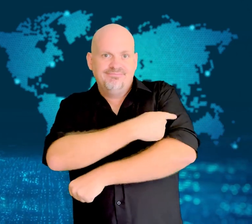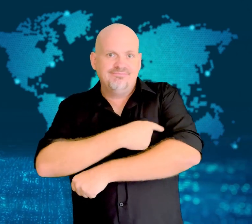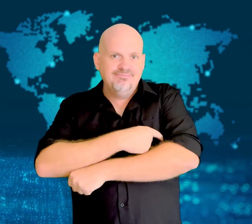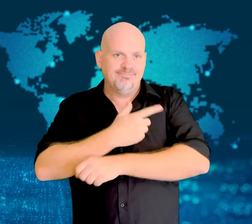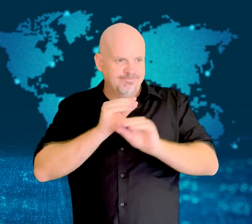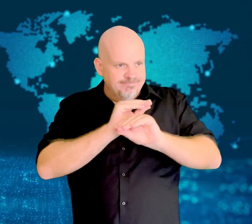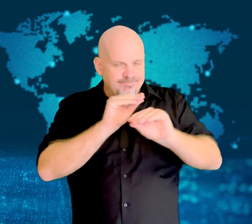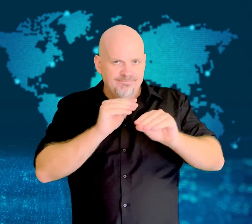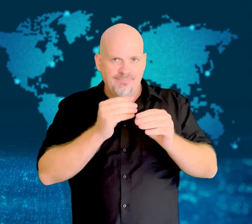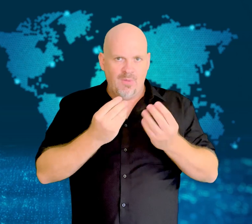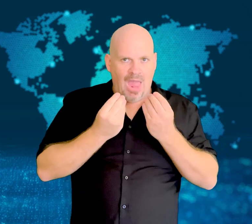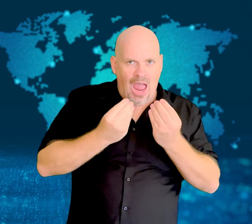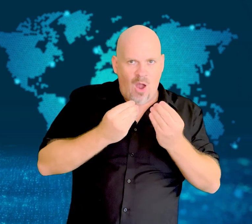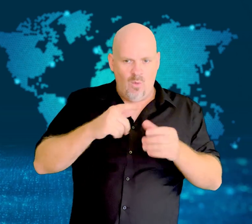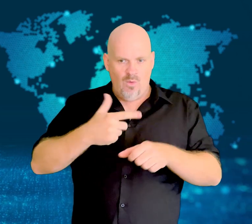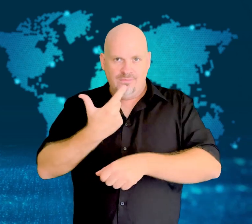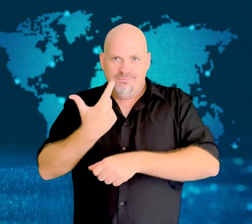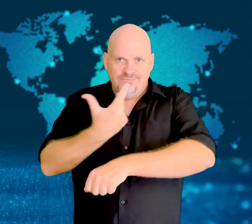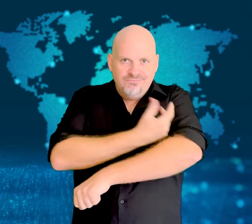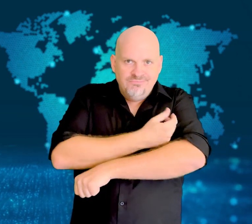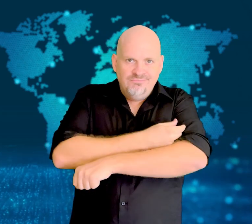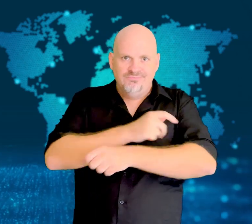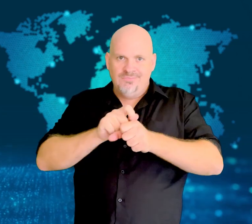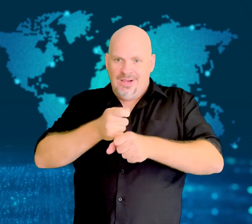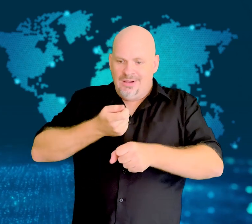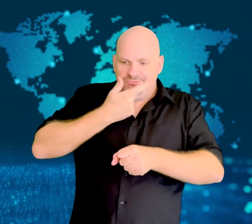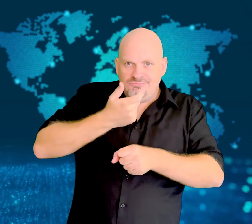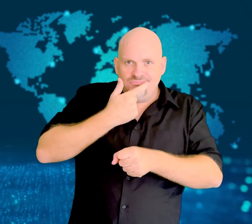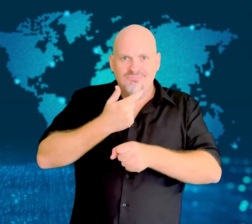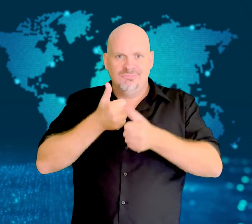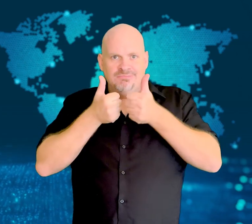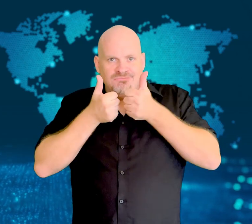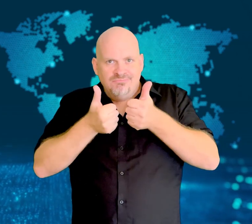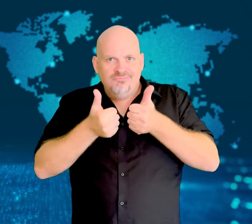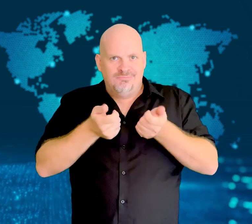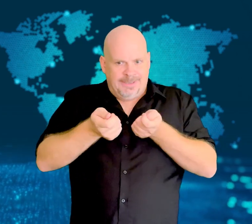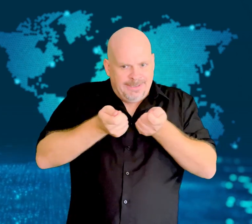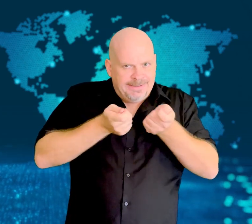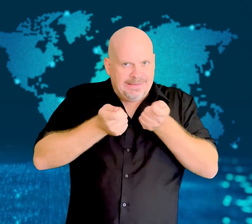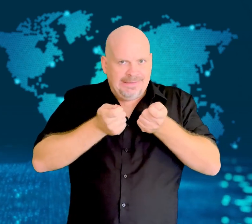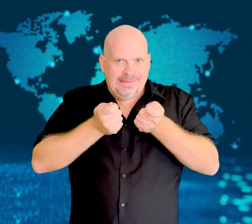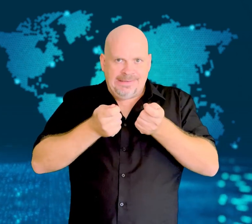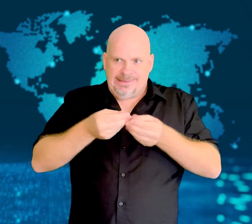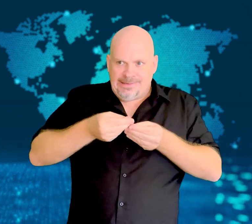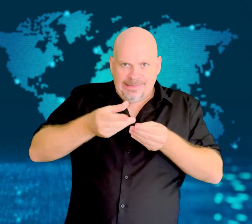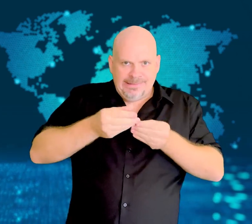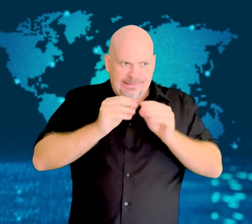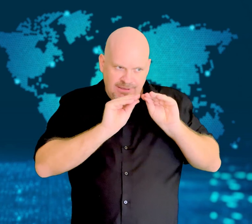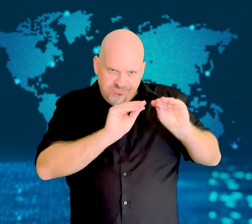India may need to train doctors on antibiotic usage as well as to